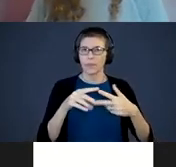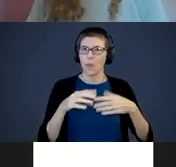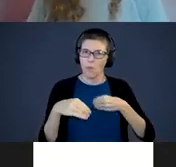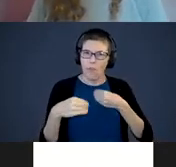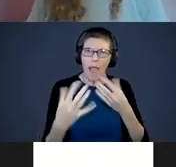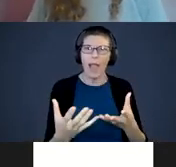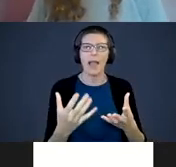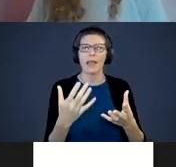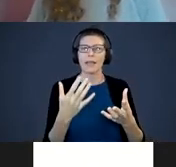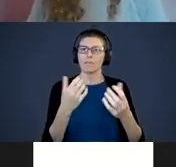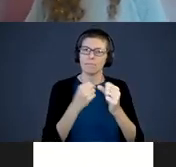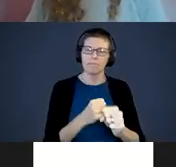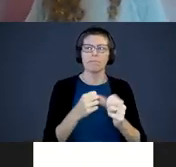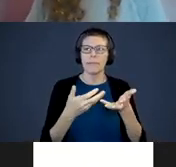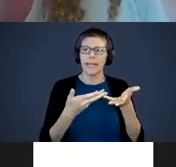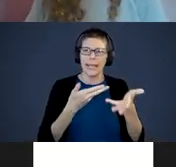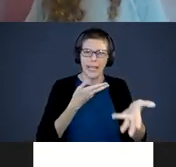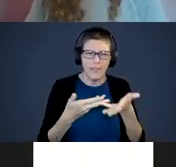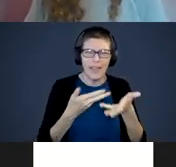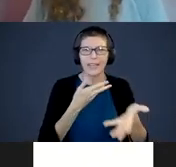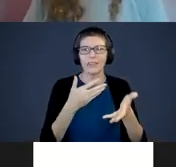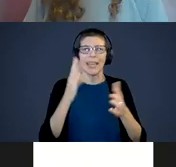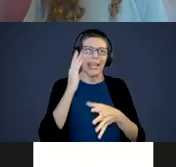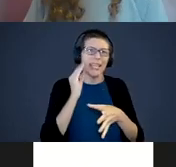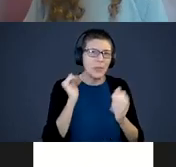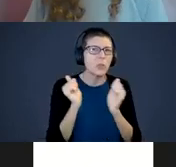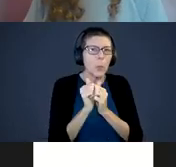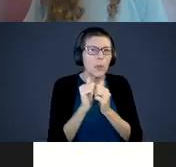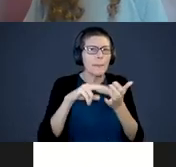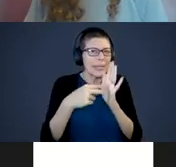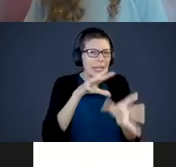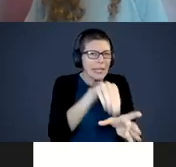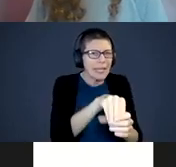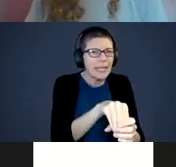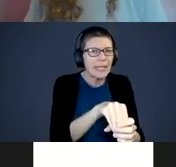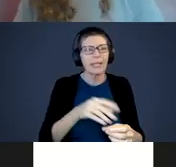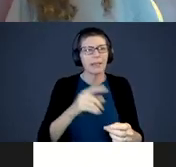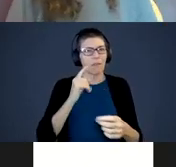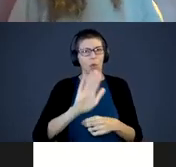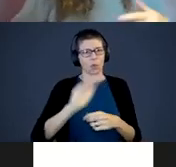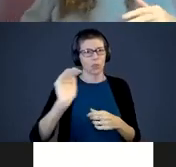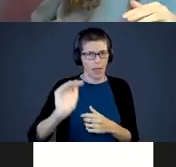interactive, and meaningful experiences to your child. So really that love,